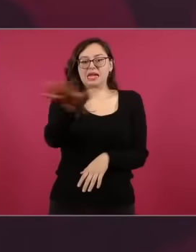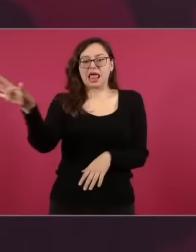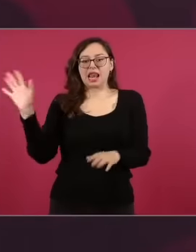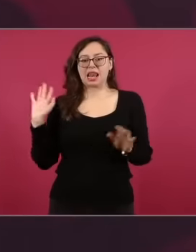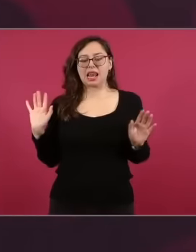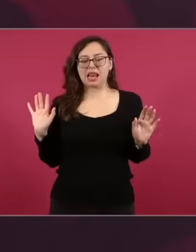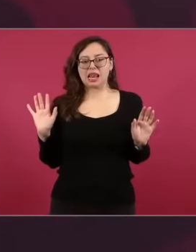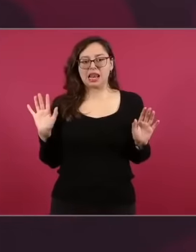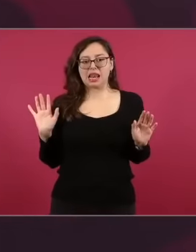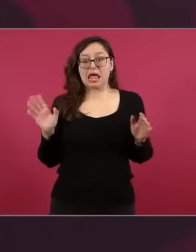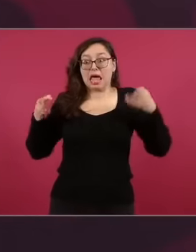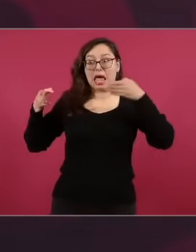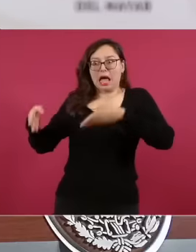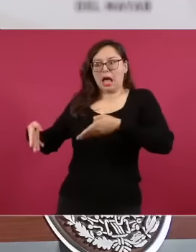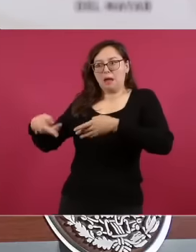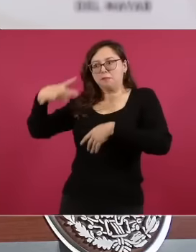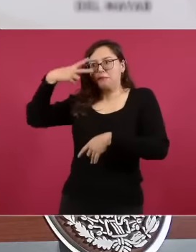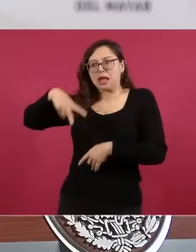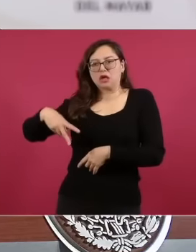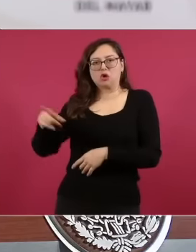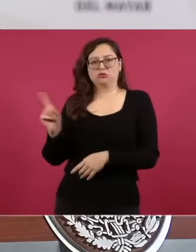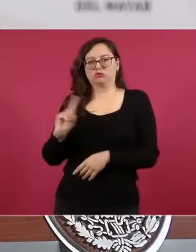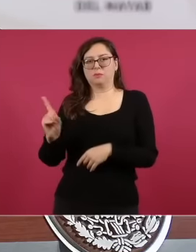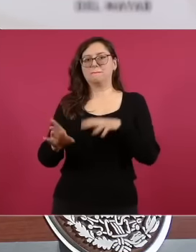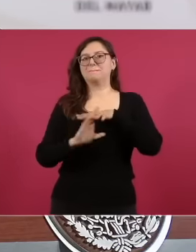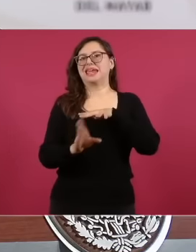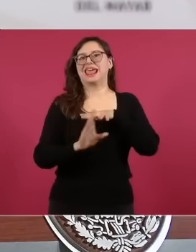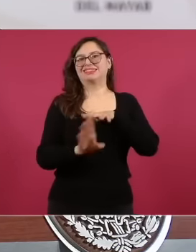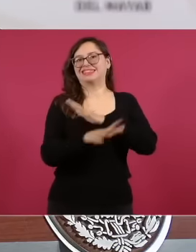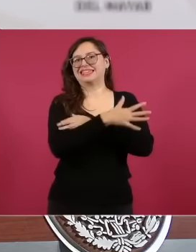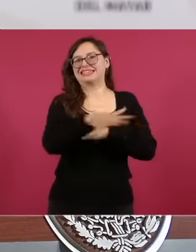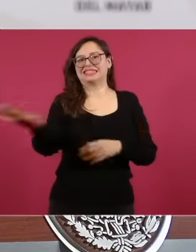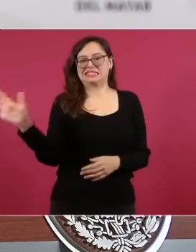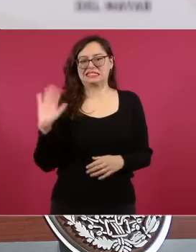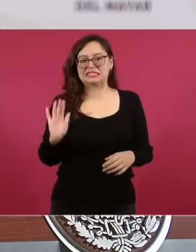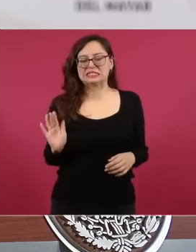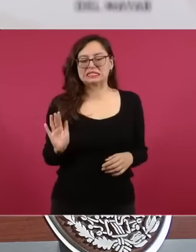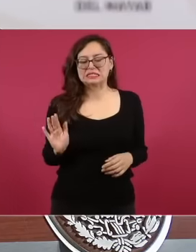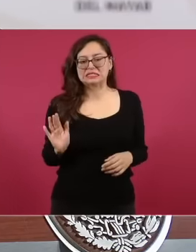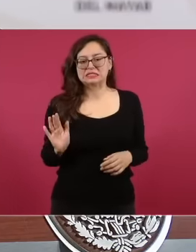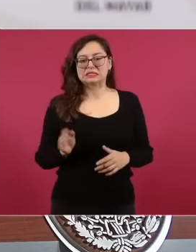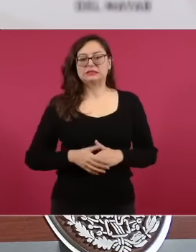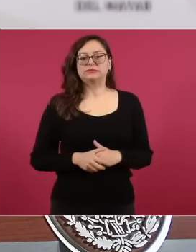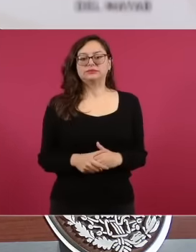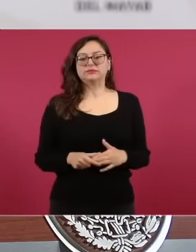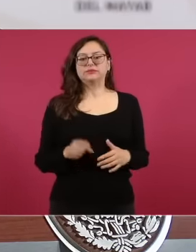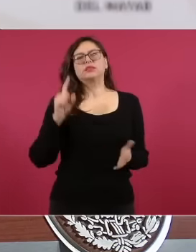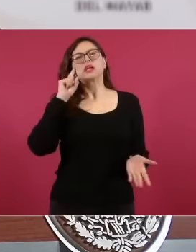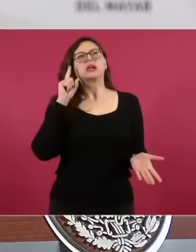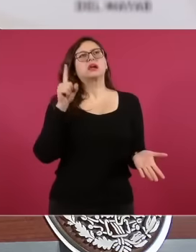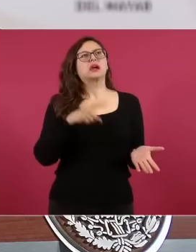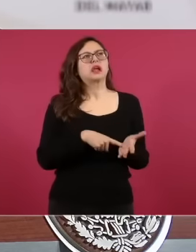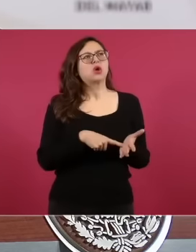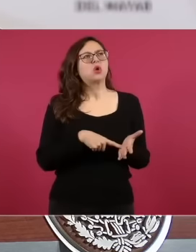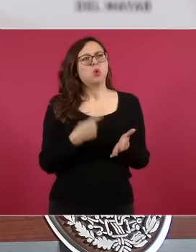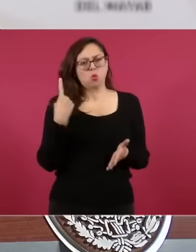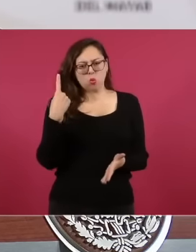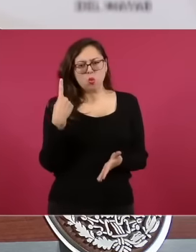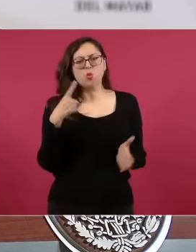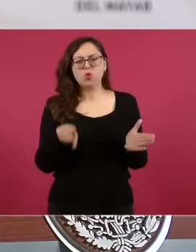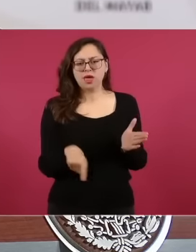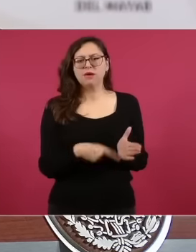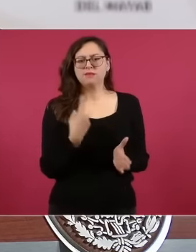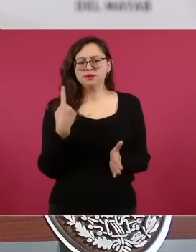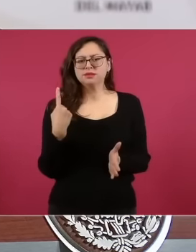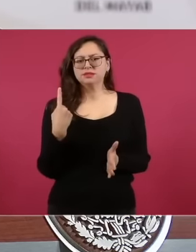eh, I think that On one occasion during the time, they talked about Mexico